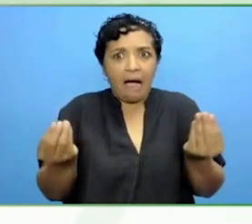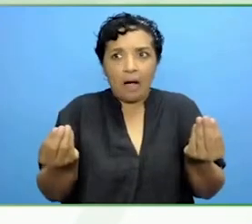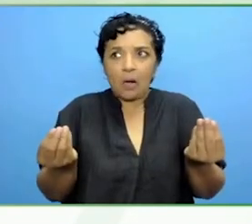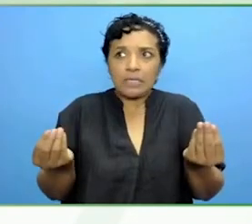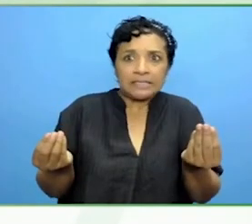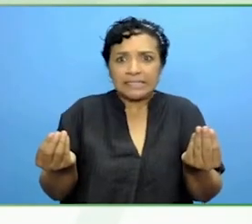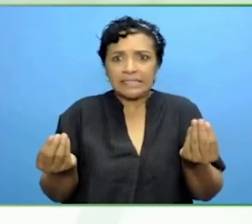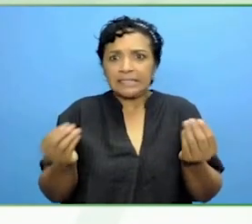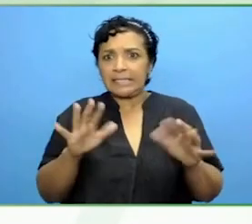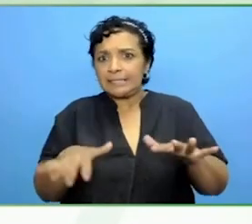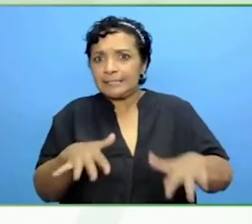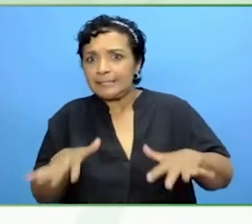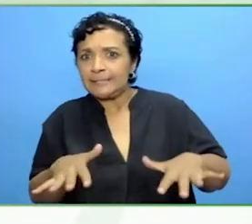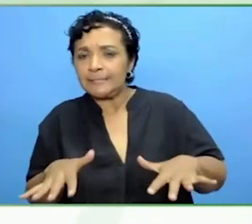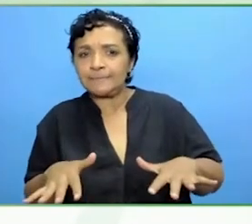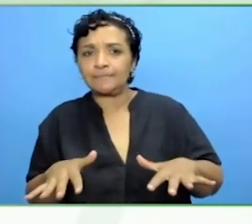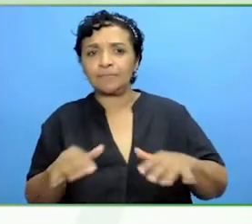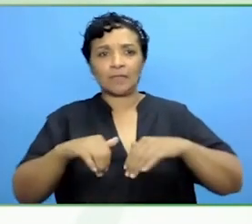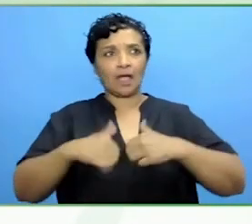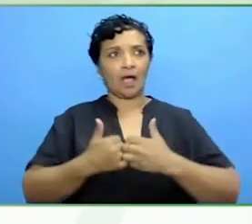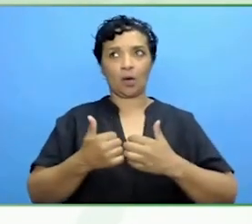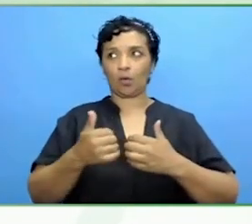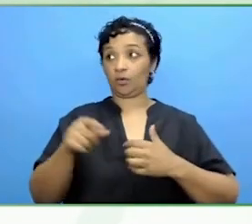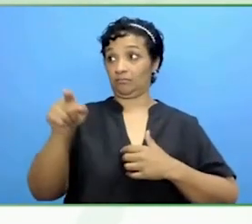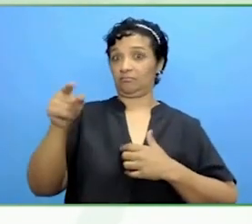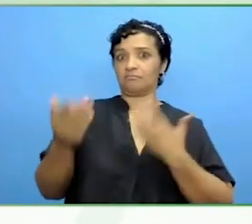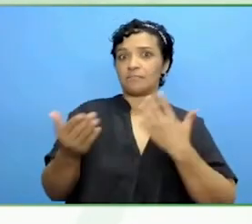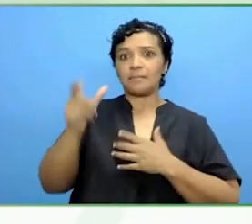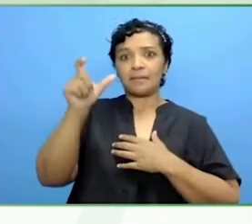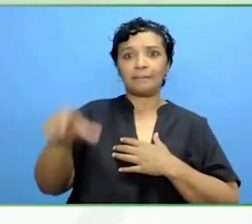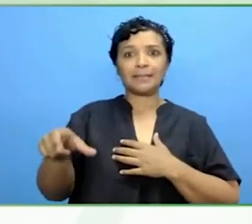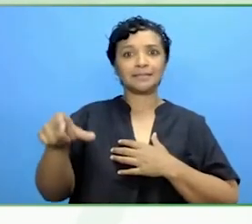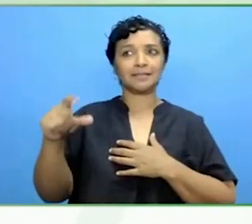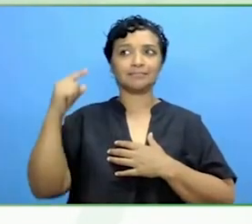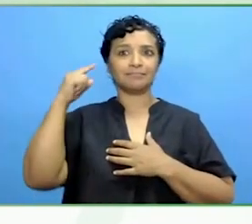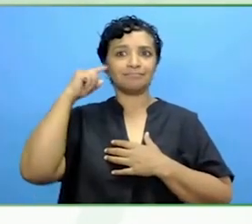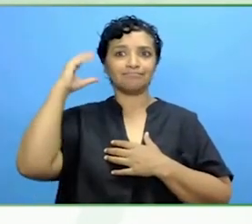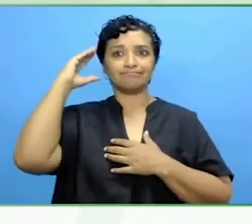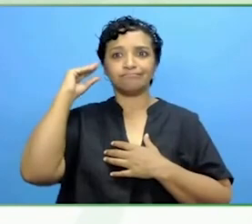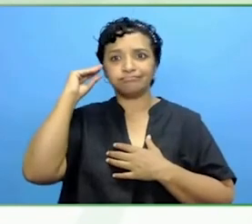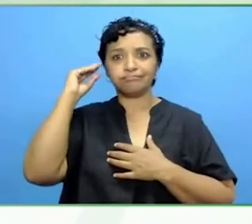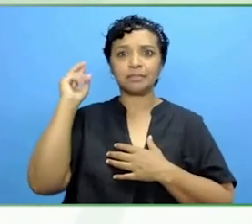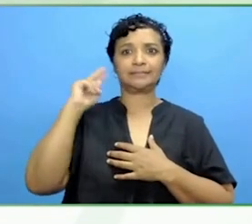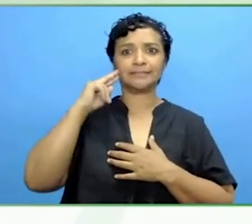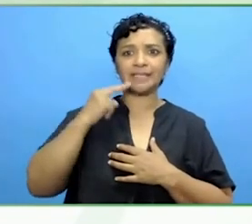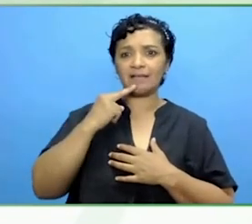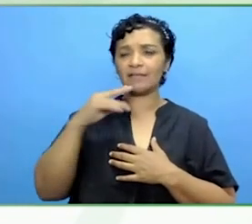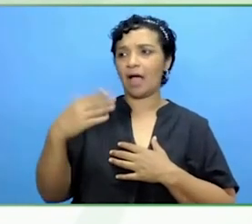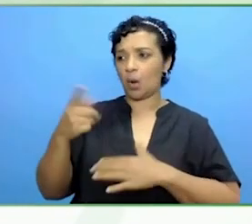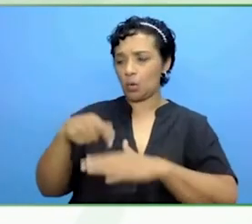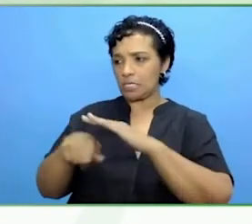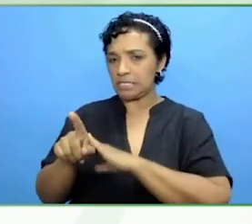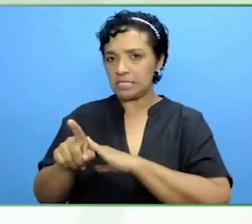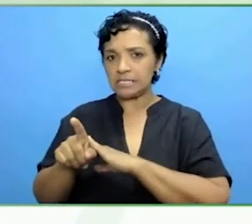How do I interpret if somebody has hearing loss? How do I talk with a colleague who uses a wheelchair for mobility?